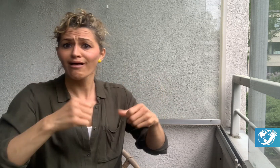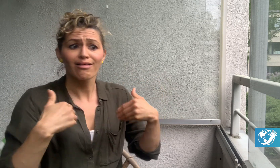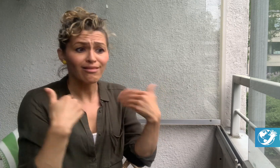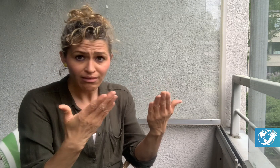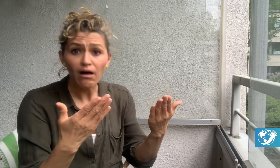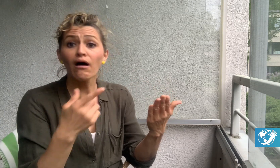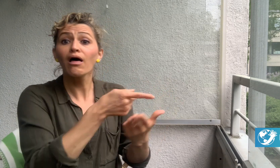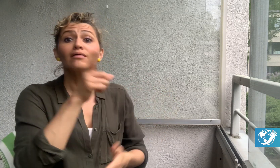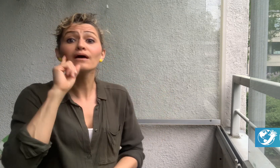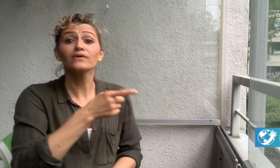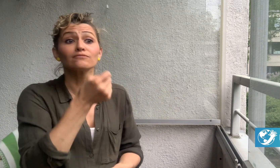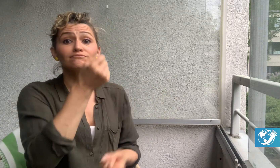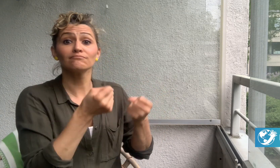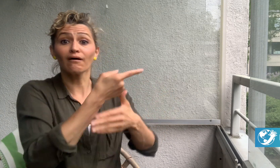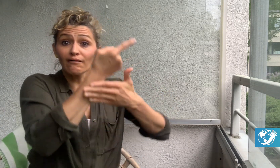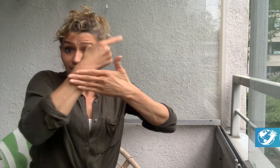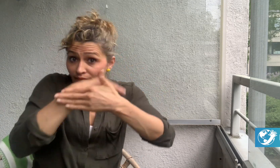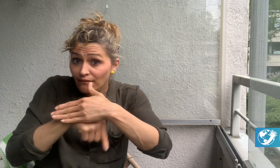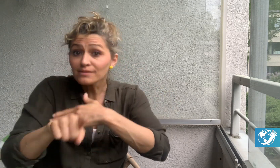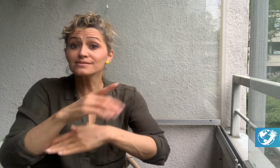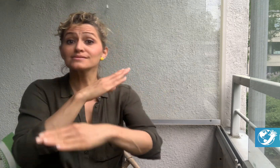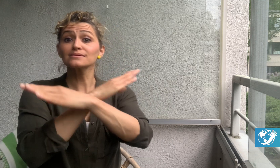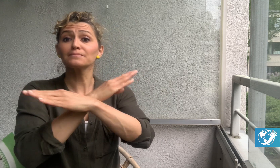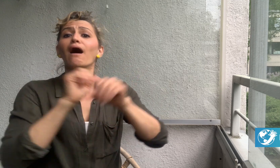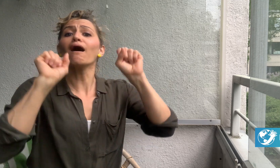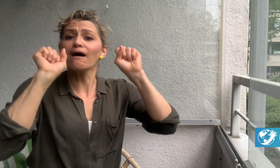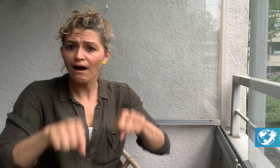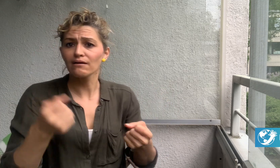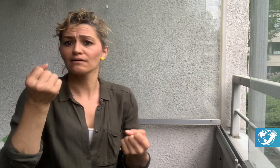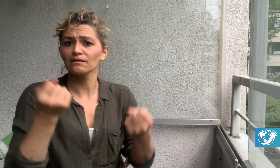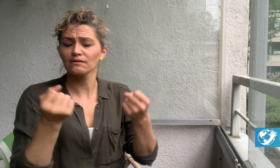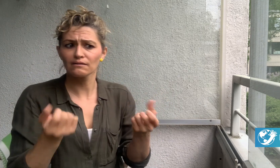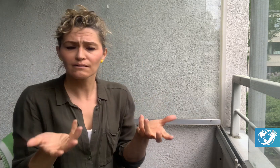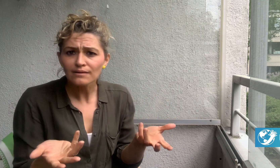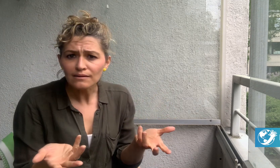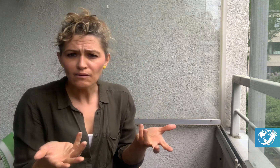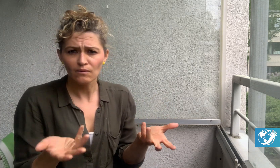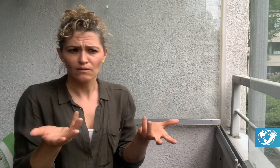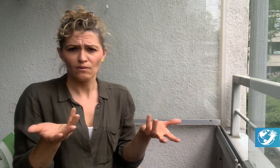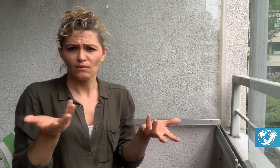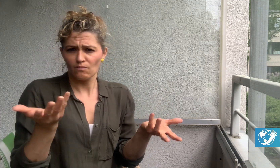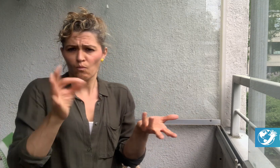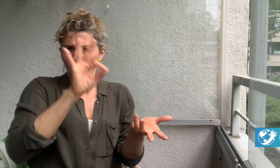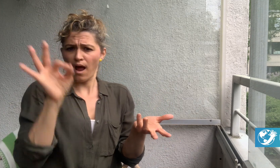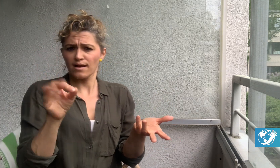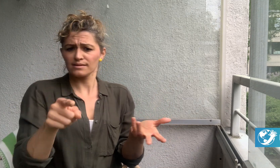can get their driver’s licenses. They can even drive in Zambia -